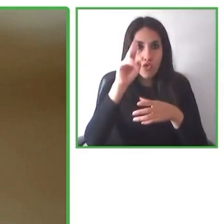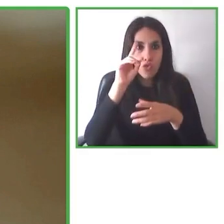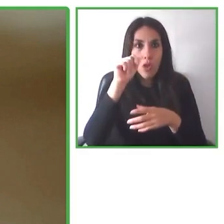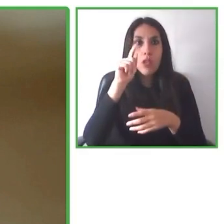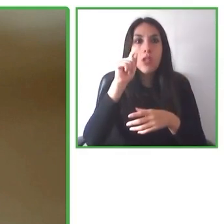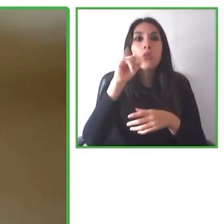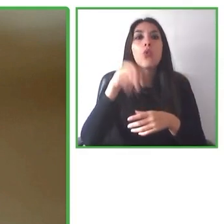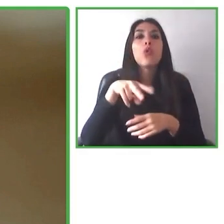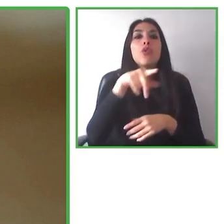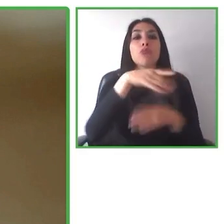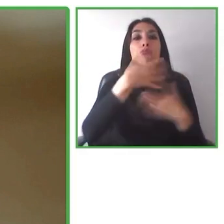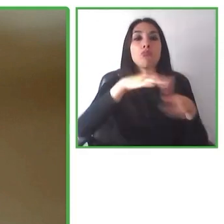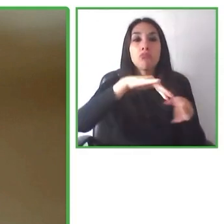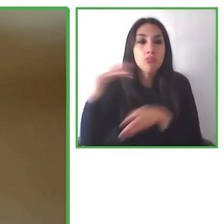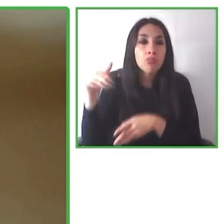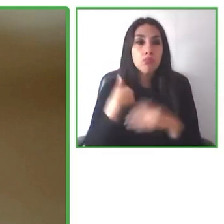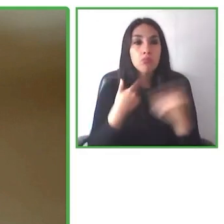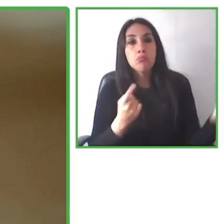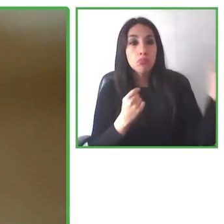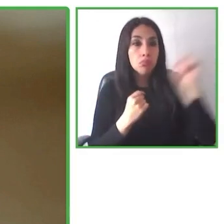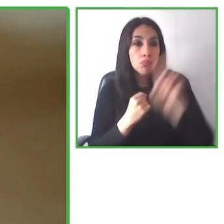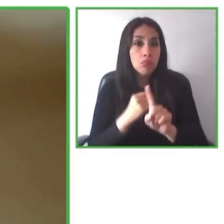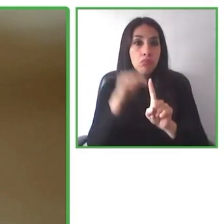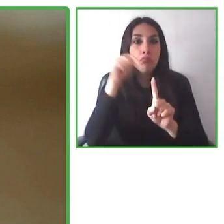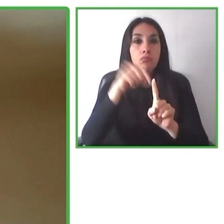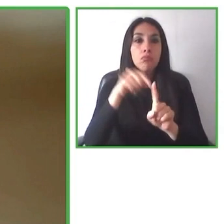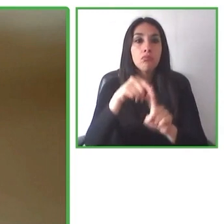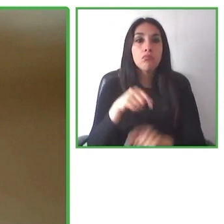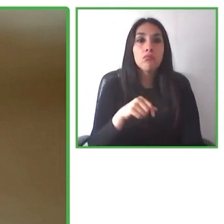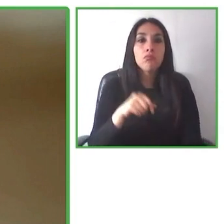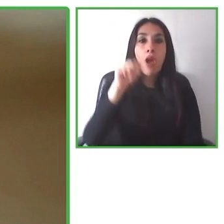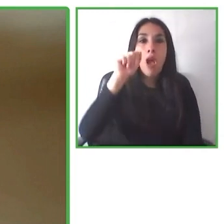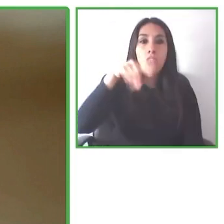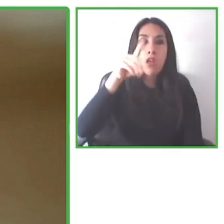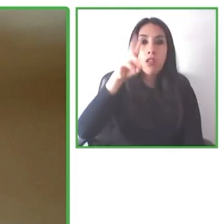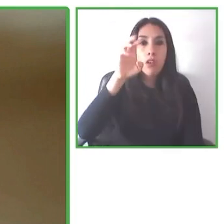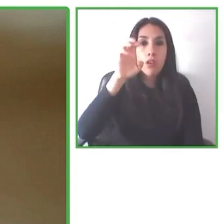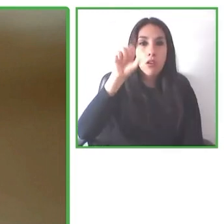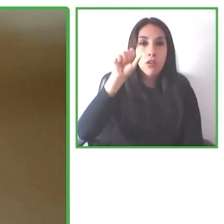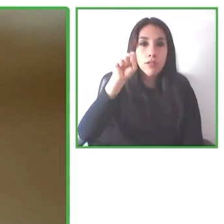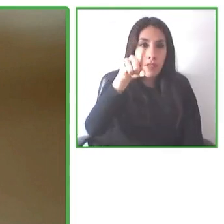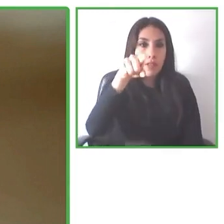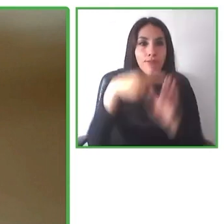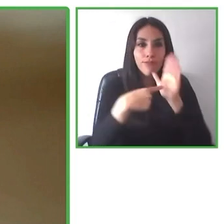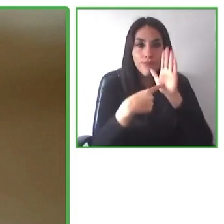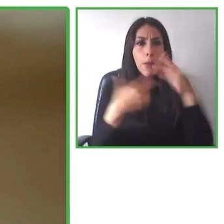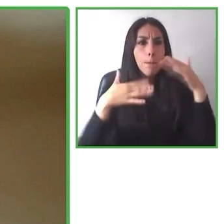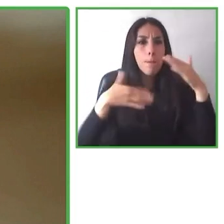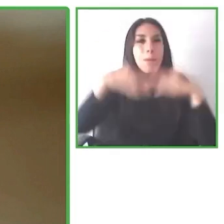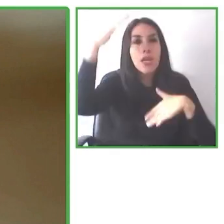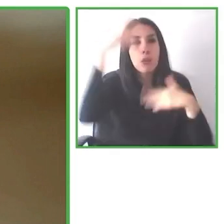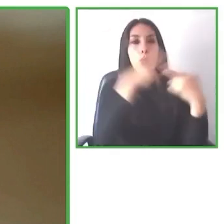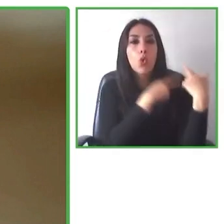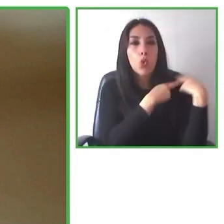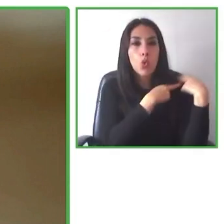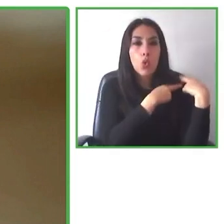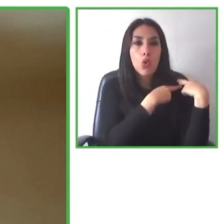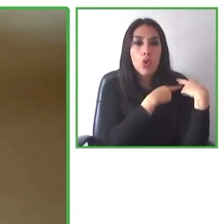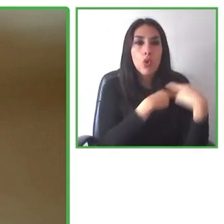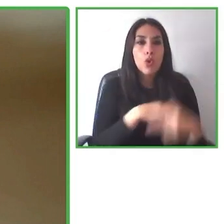It's Fundación ONCE and I'd like to now present Andrés Villagrán who works with Wheel the World.